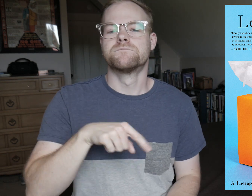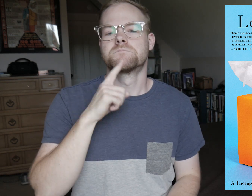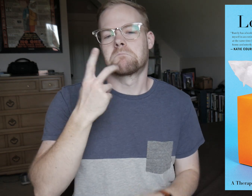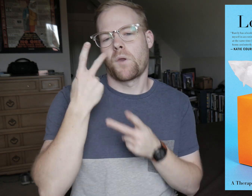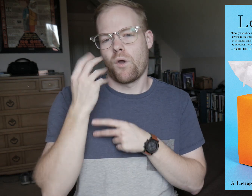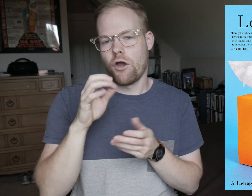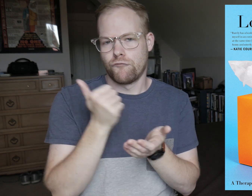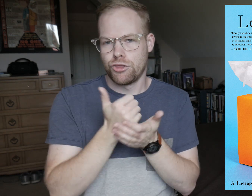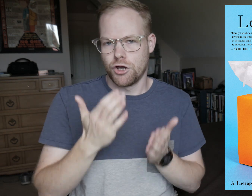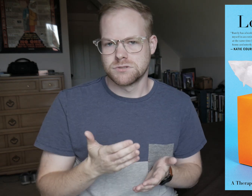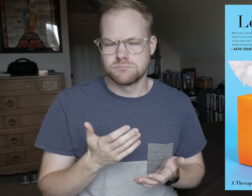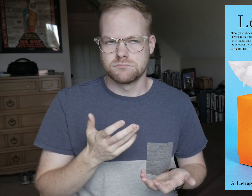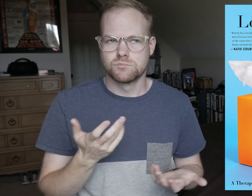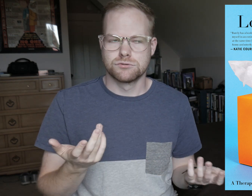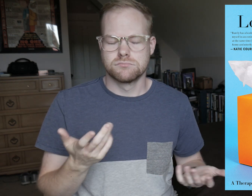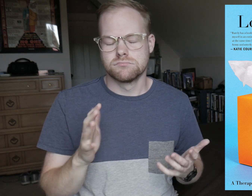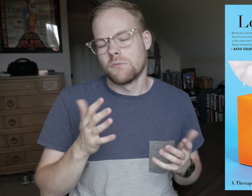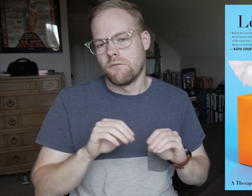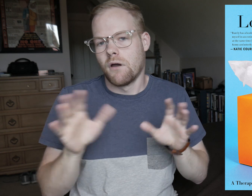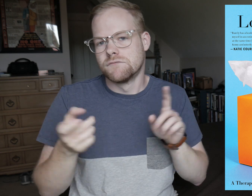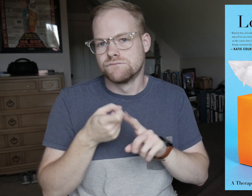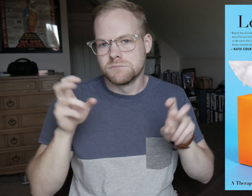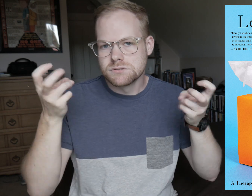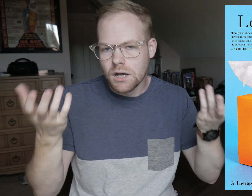This is a memoir of a therapist, which is kind of obvious from the title.